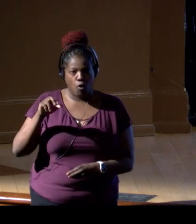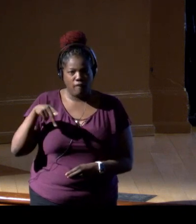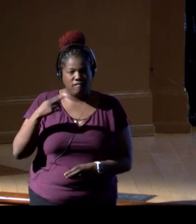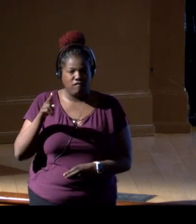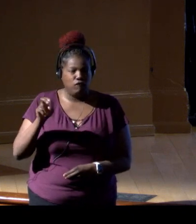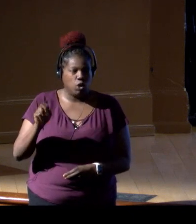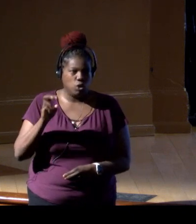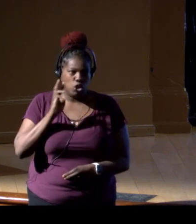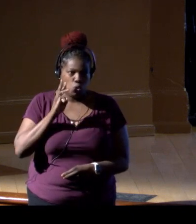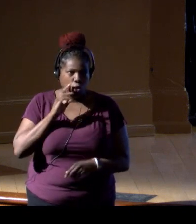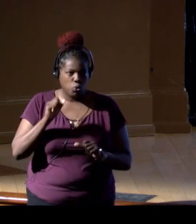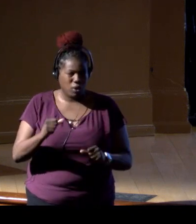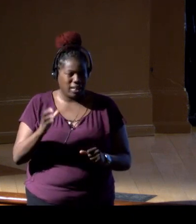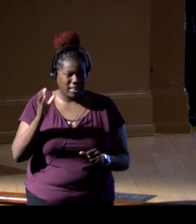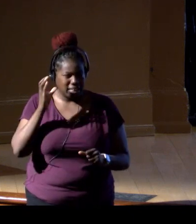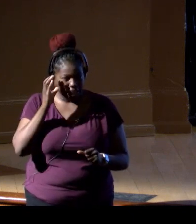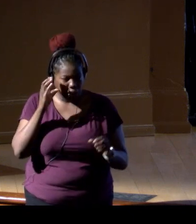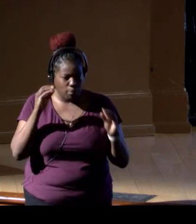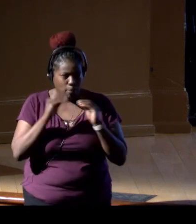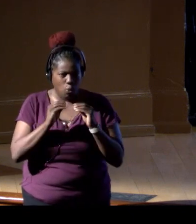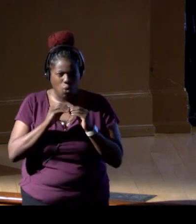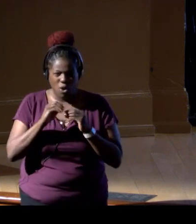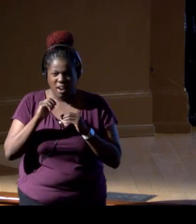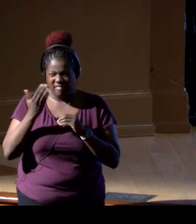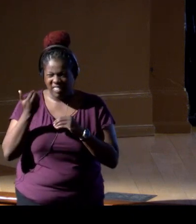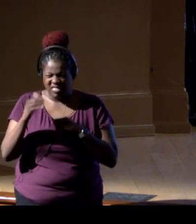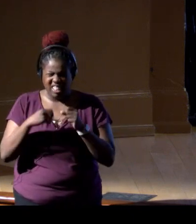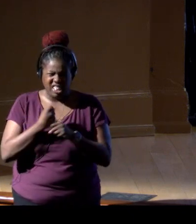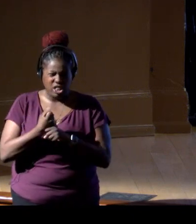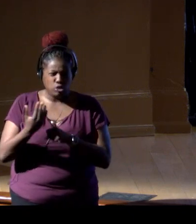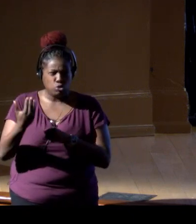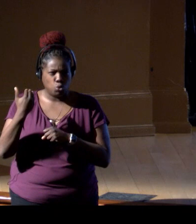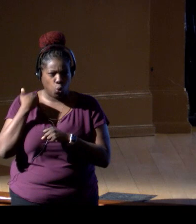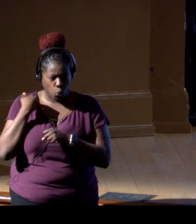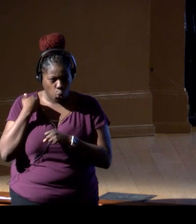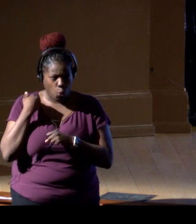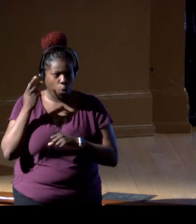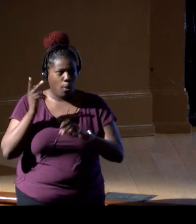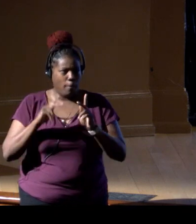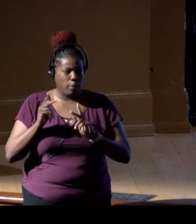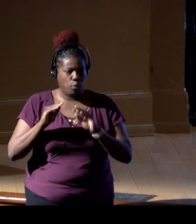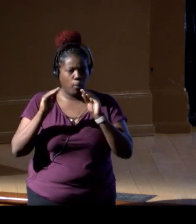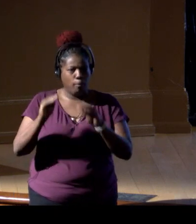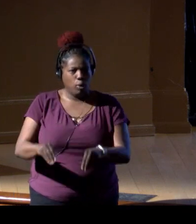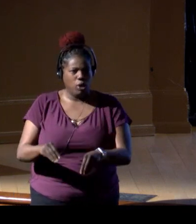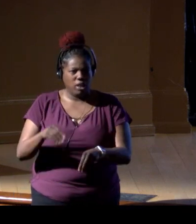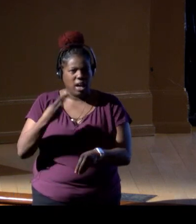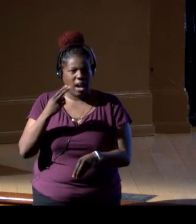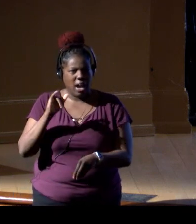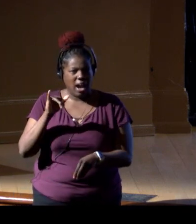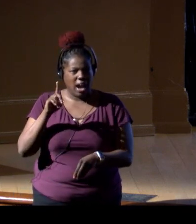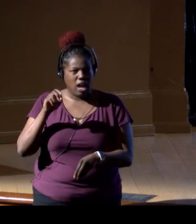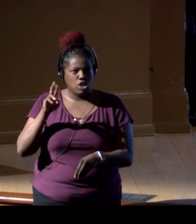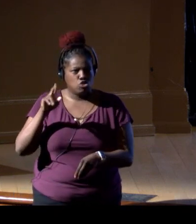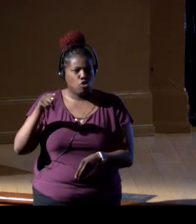So 10-plus years ago, 12, 15 years ago, right, there was, people were putting hydrophones in the water,